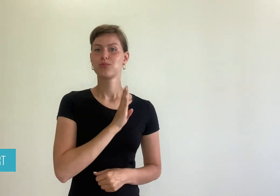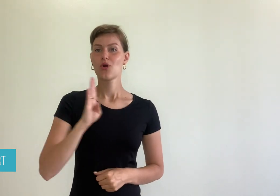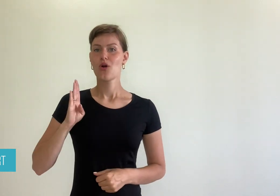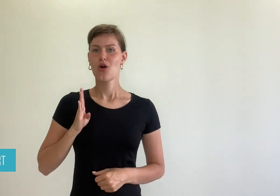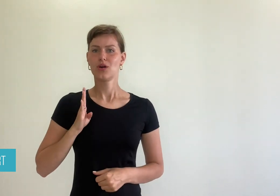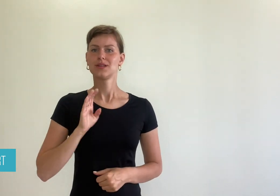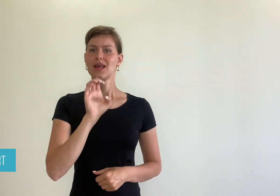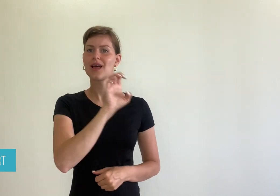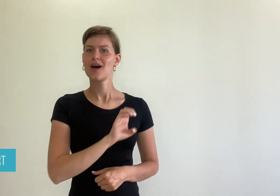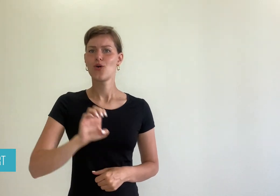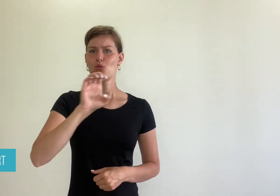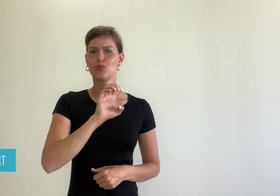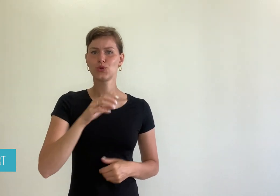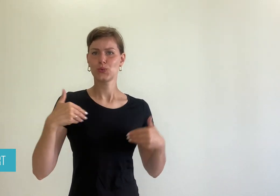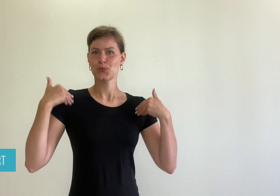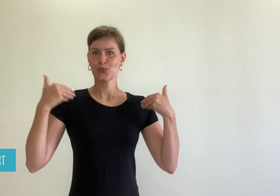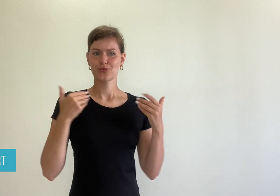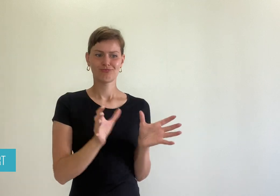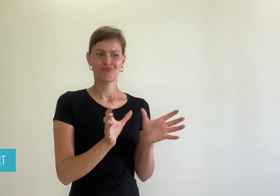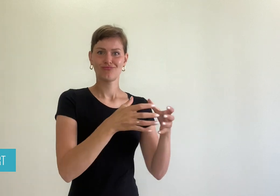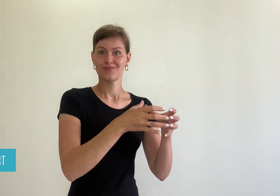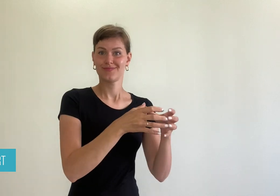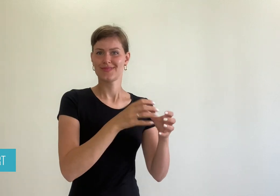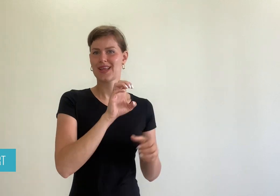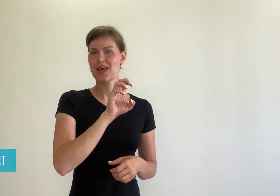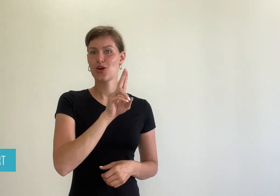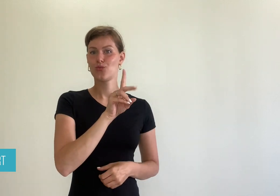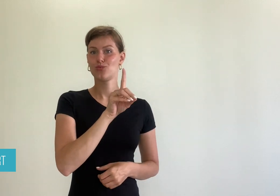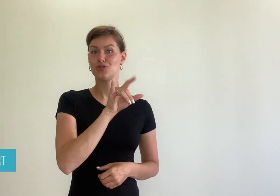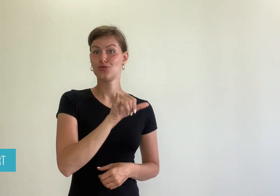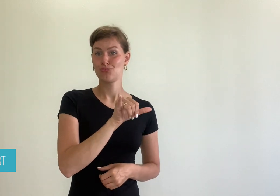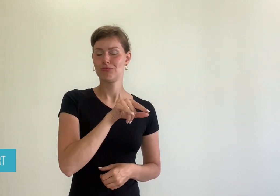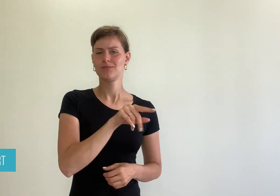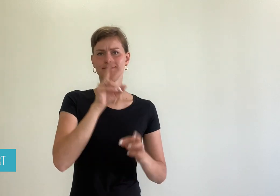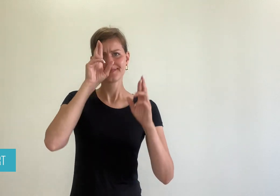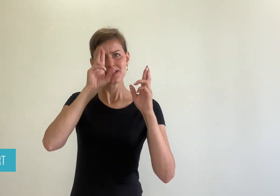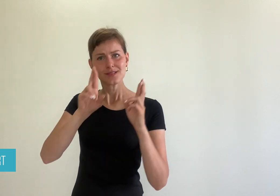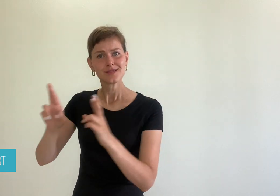The board of the European Union of the Deaf Youth (EUDY)